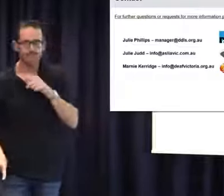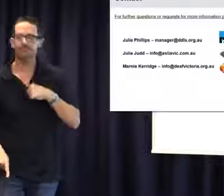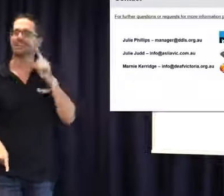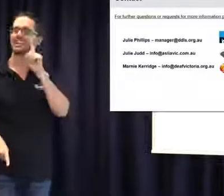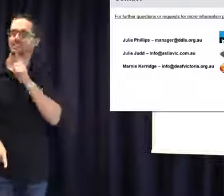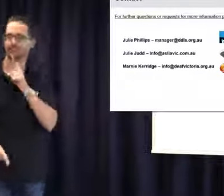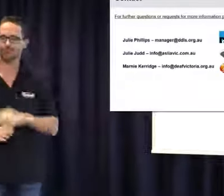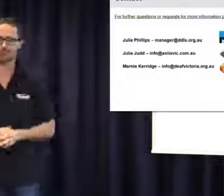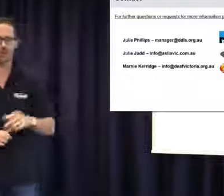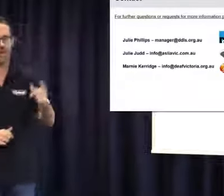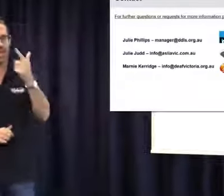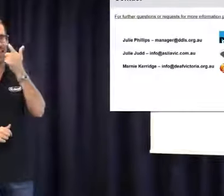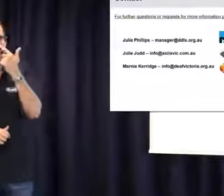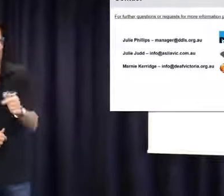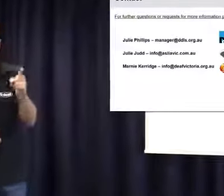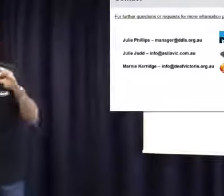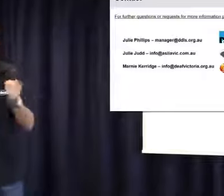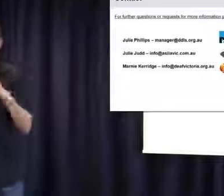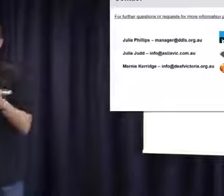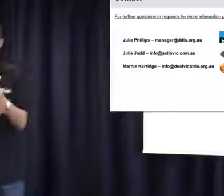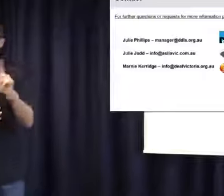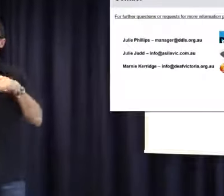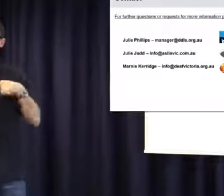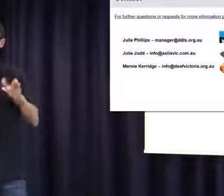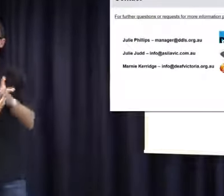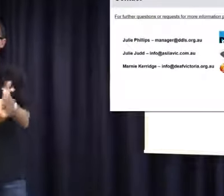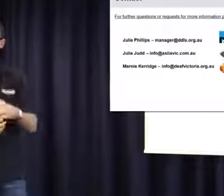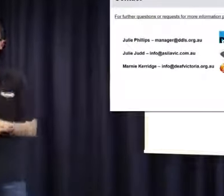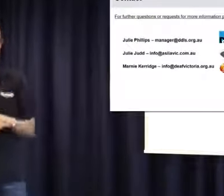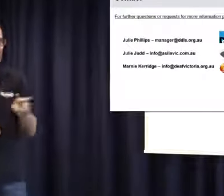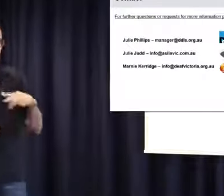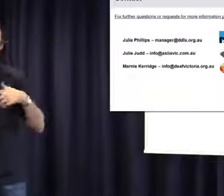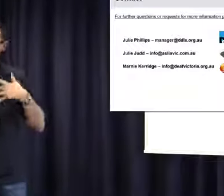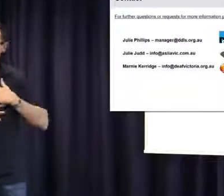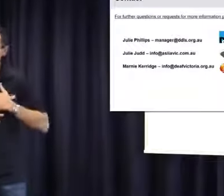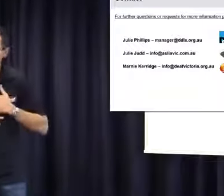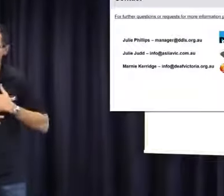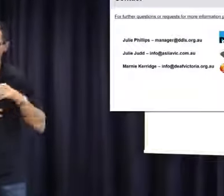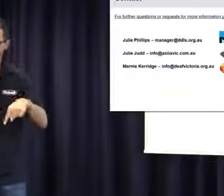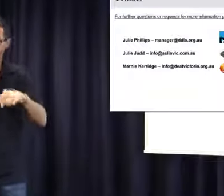who have deaf children and often people ask me, `Are your kids hearing or deaf?' And I say, `They're hearing.' They often say to me, `You're so lucky. You haven't had to go